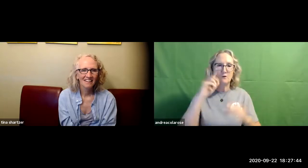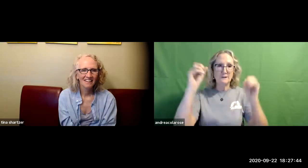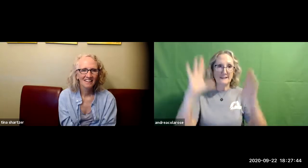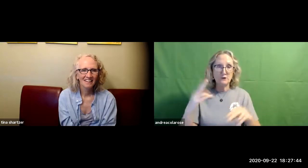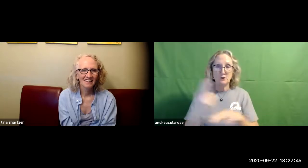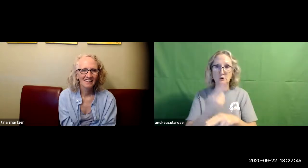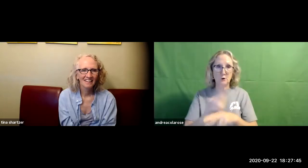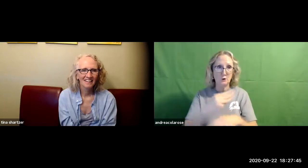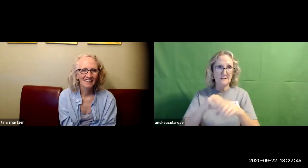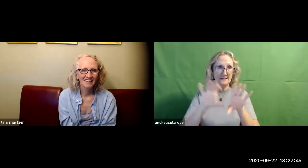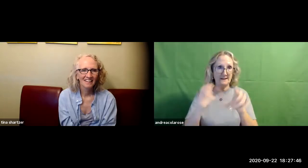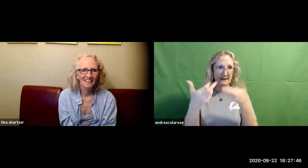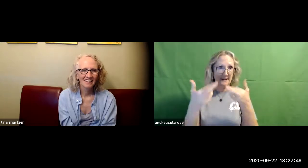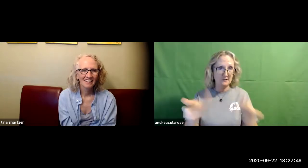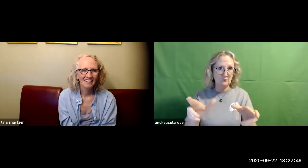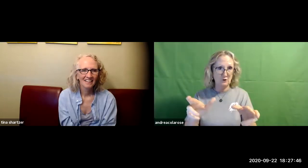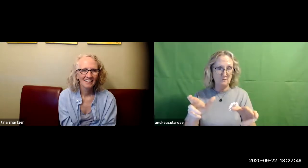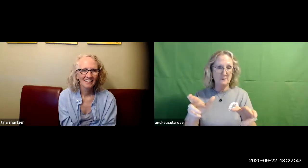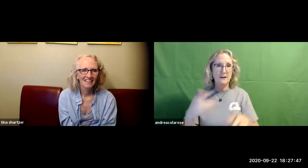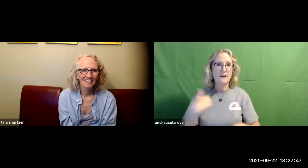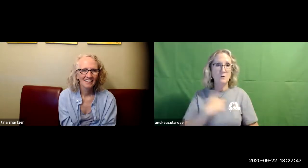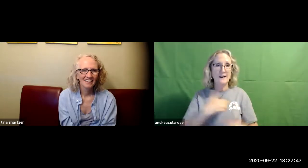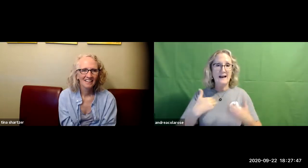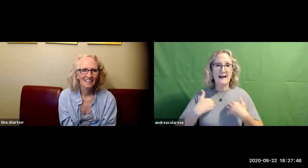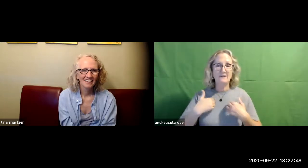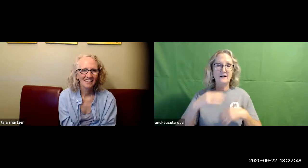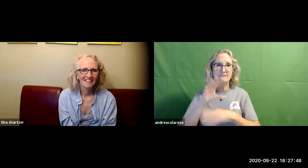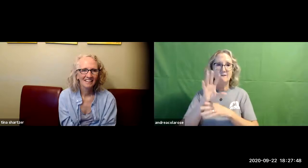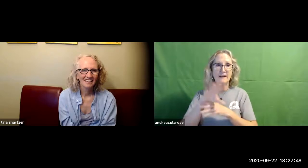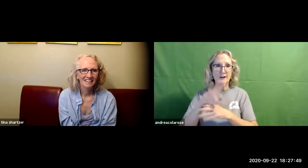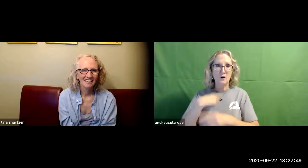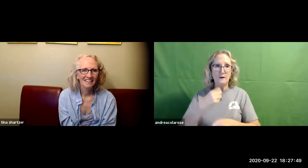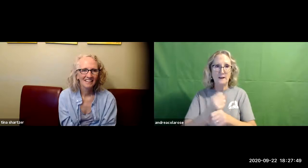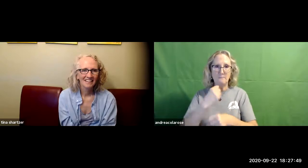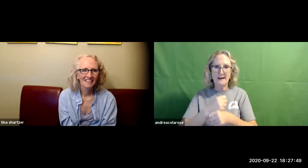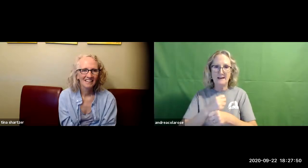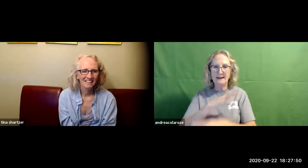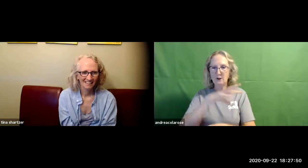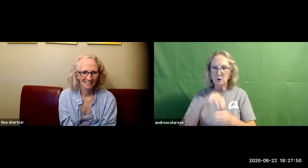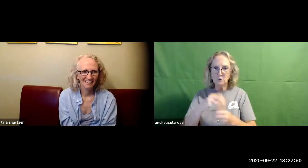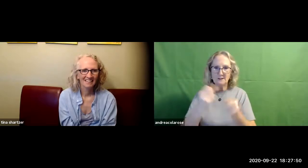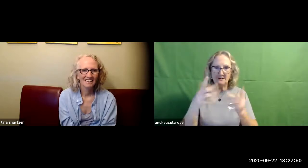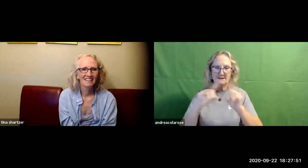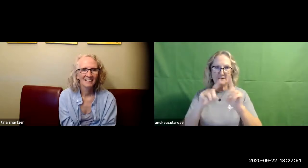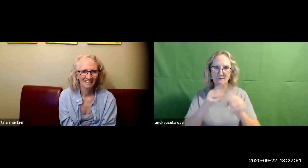reading materials for teachers to use